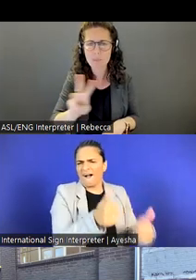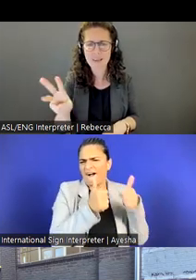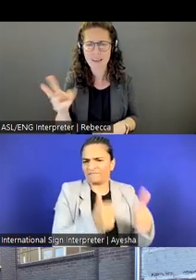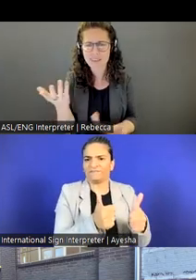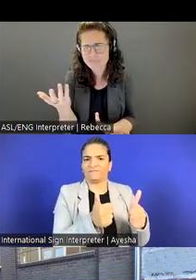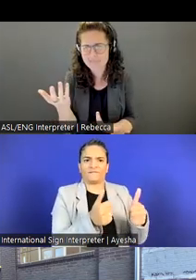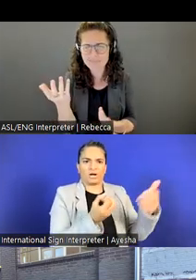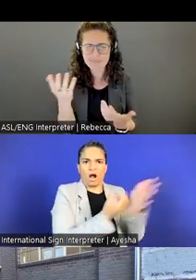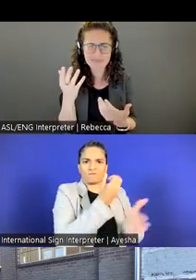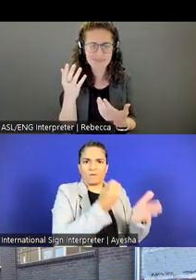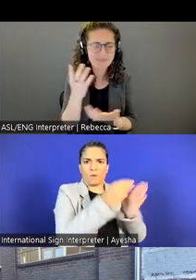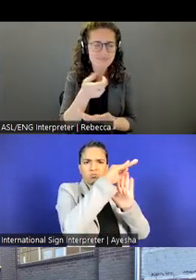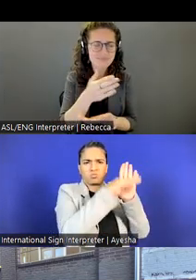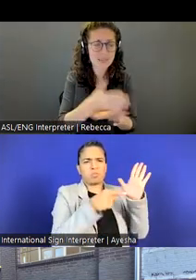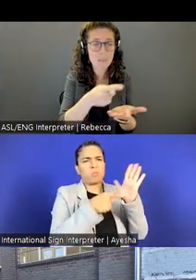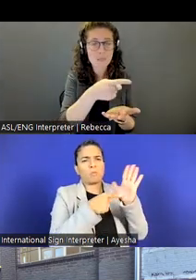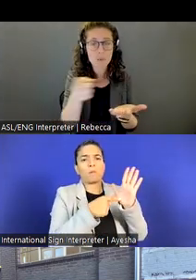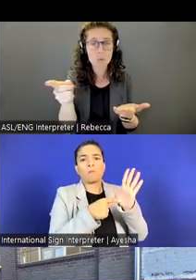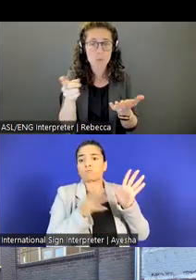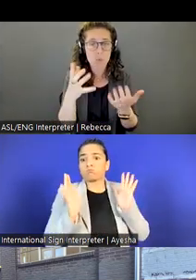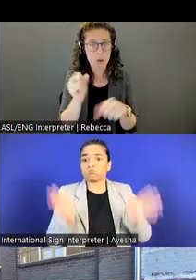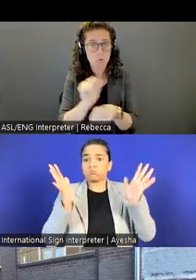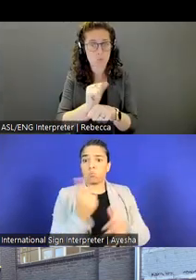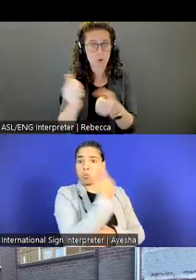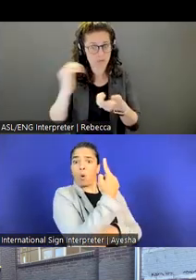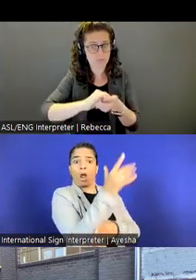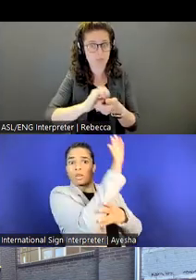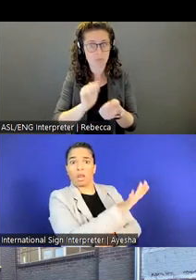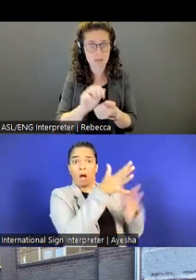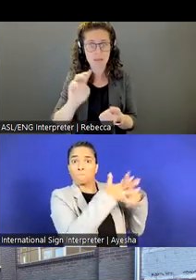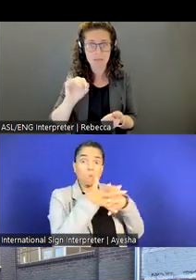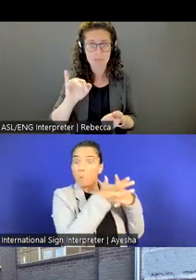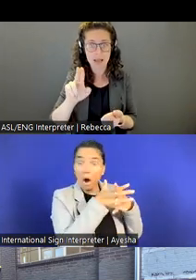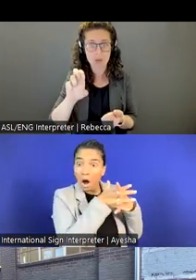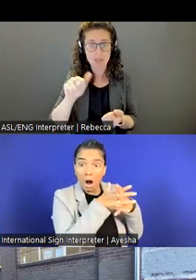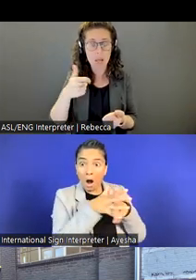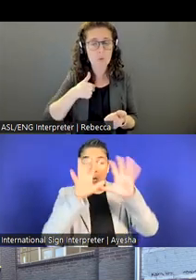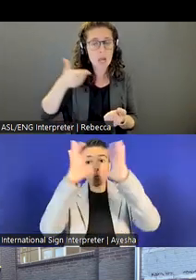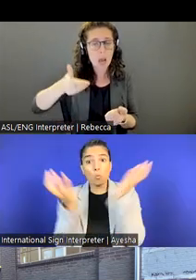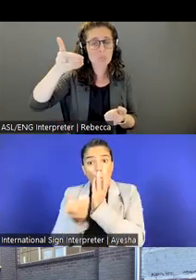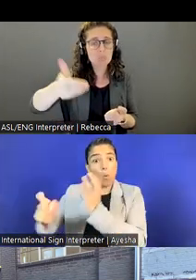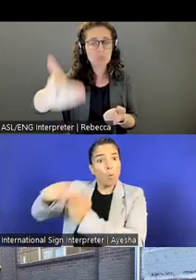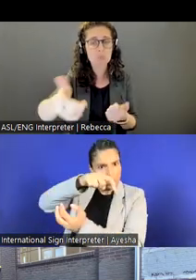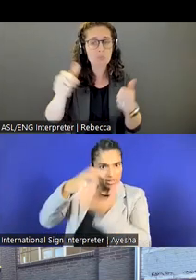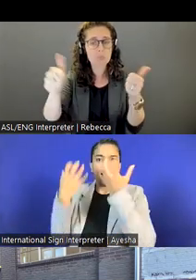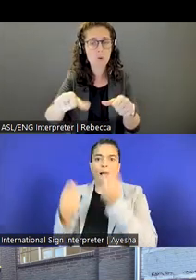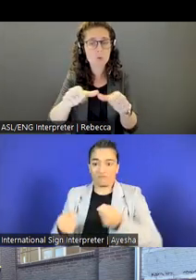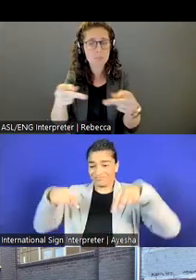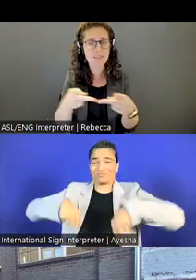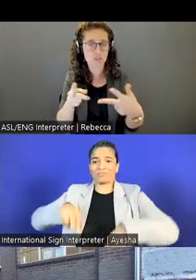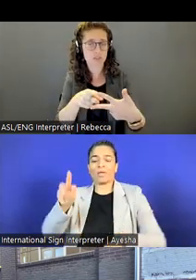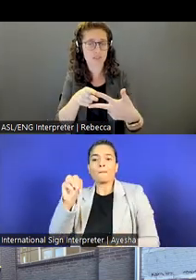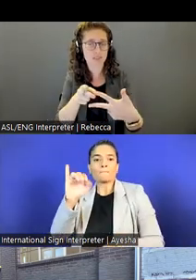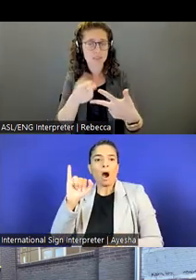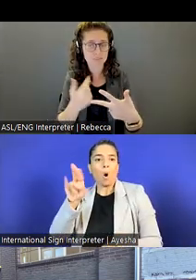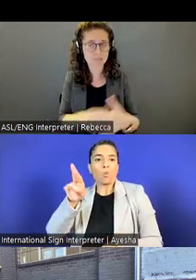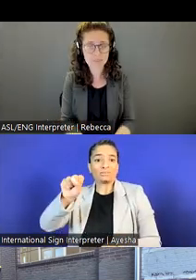For those interested in working with MIUSA, we occasionally post potions on MIUSA's website.